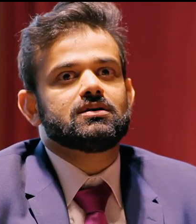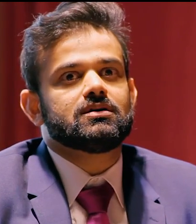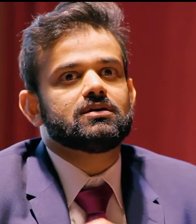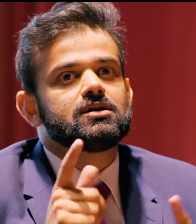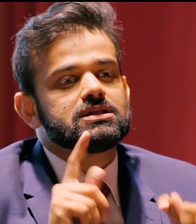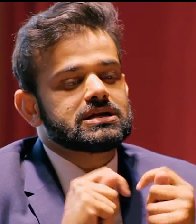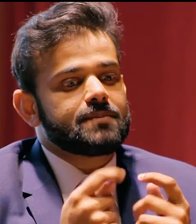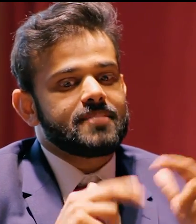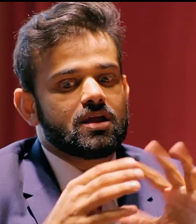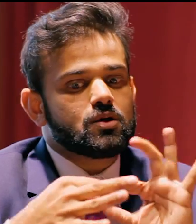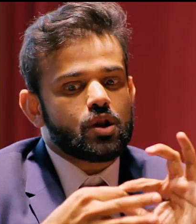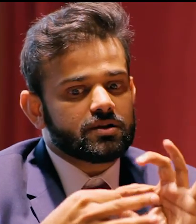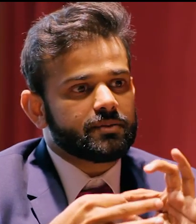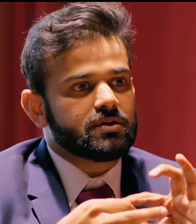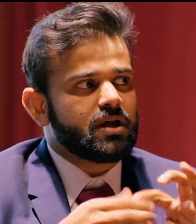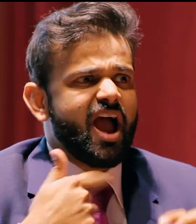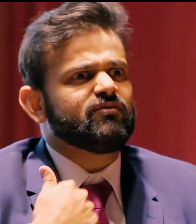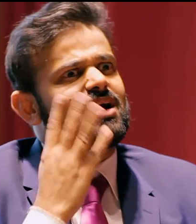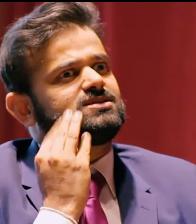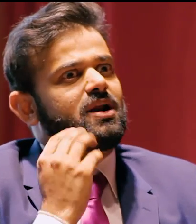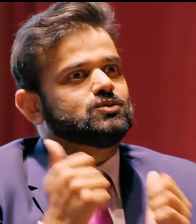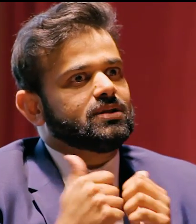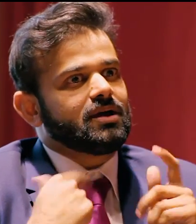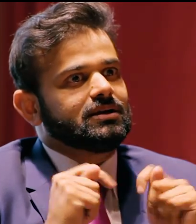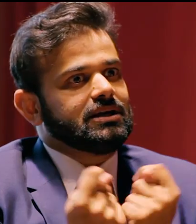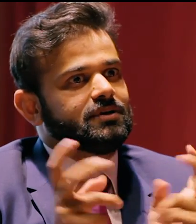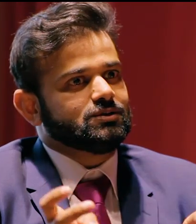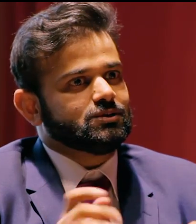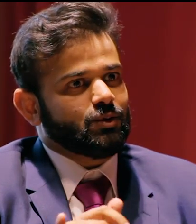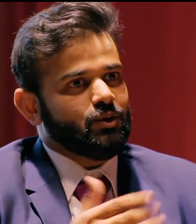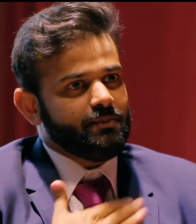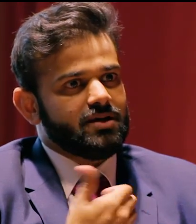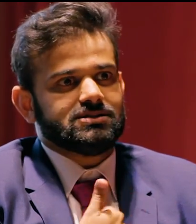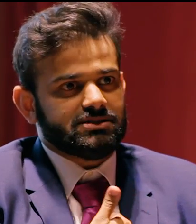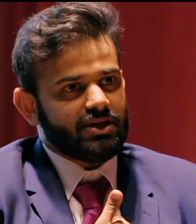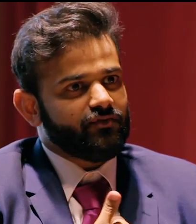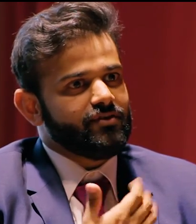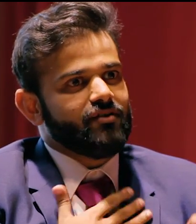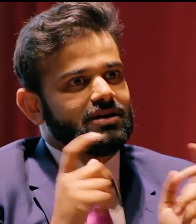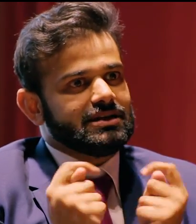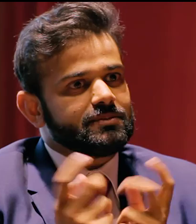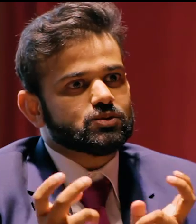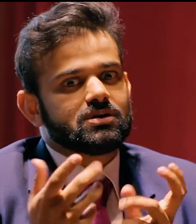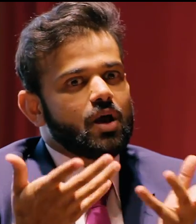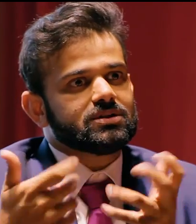Interesting. So the team building really, because I know with my team building,